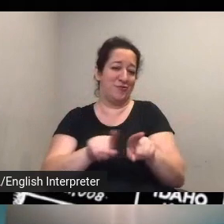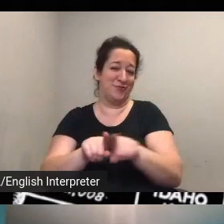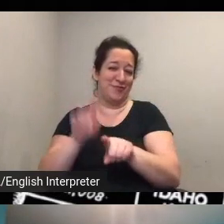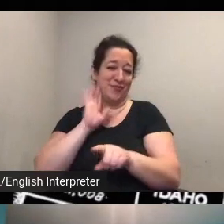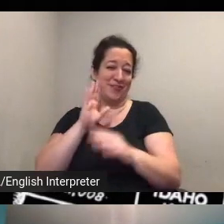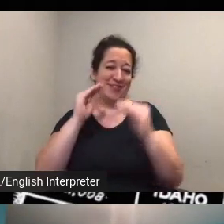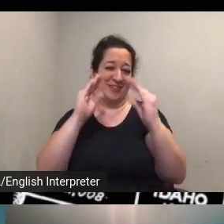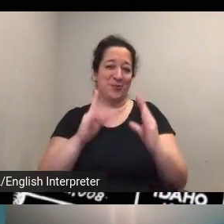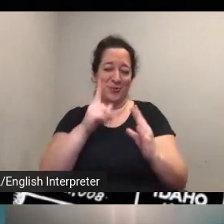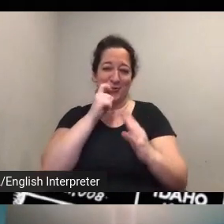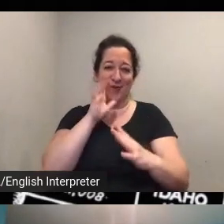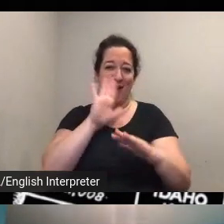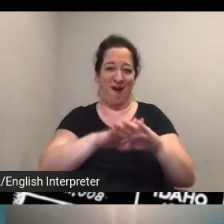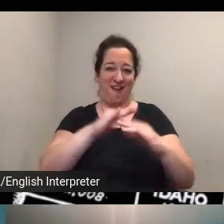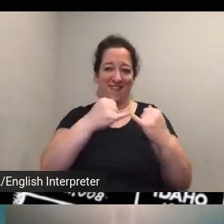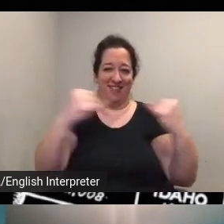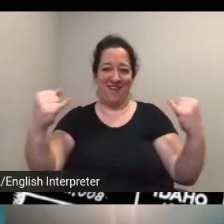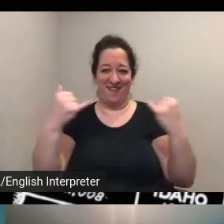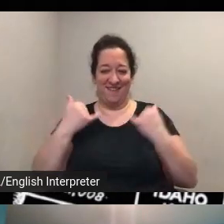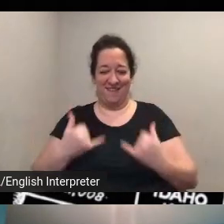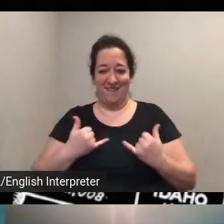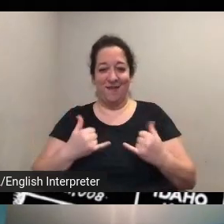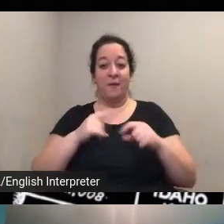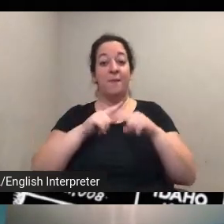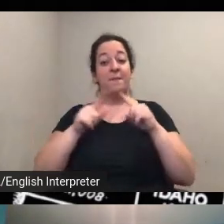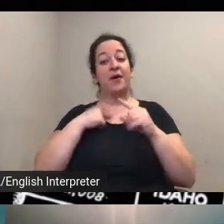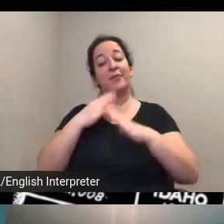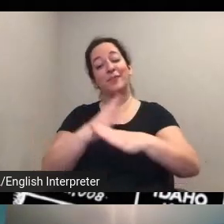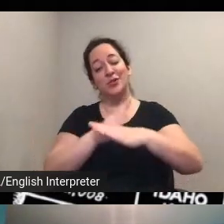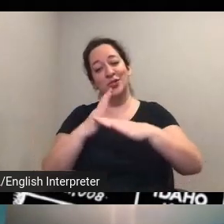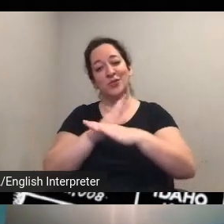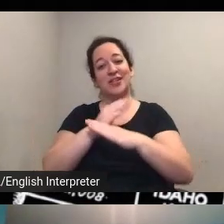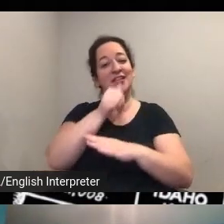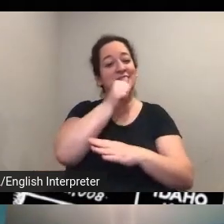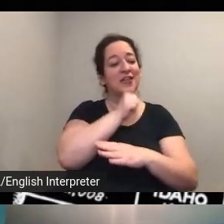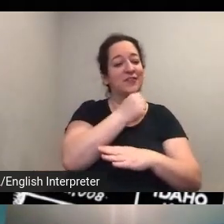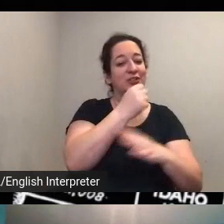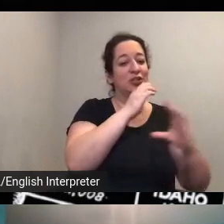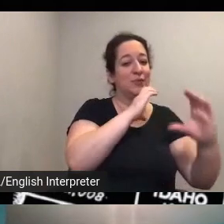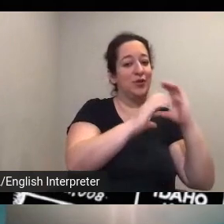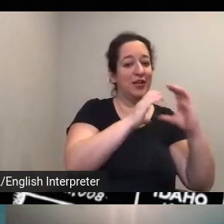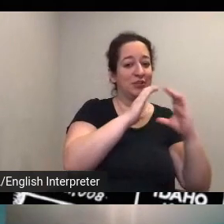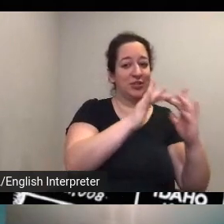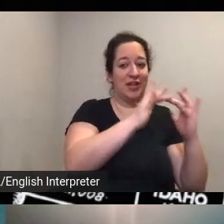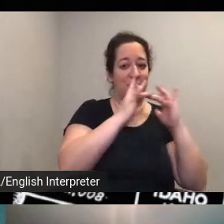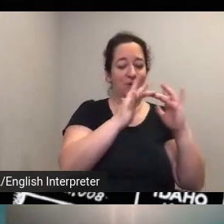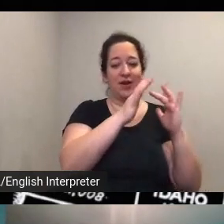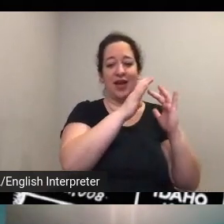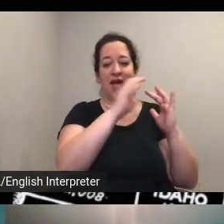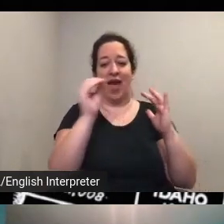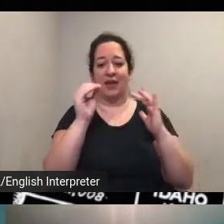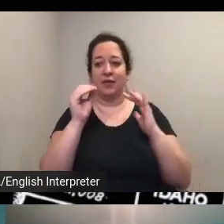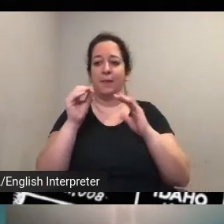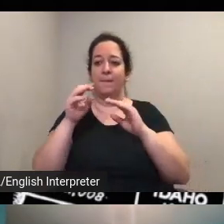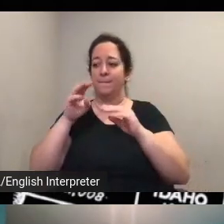well uh between the suffrage communication network and modes of communication and what we're seeing with the postal